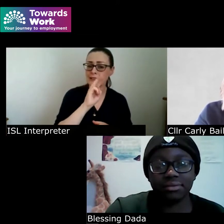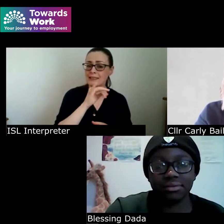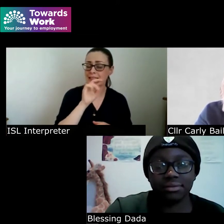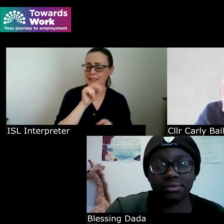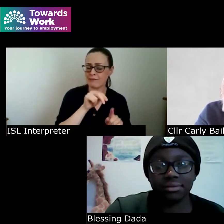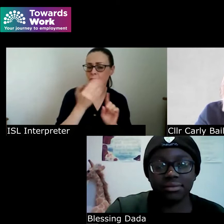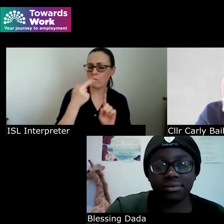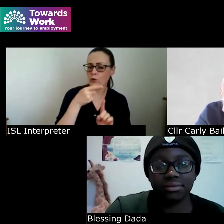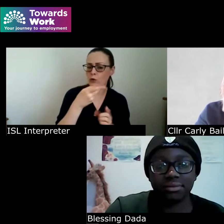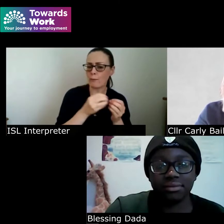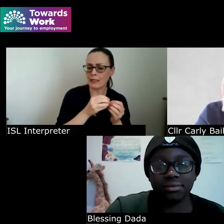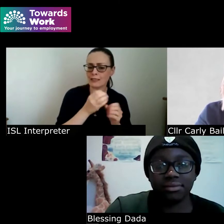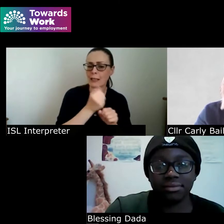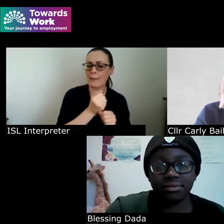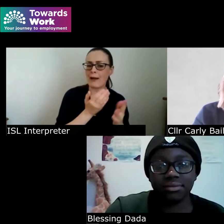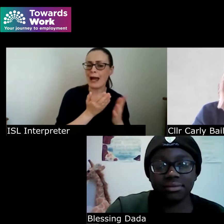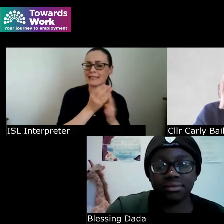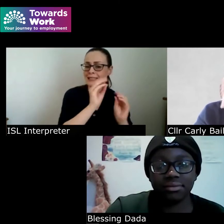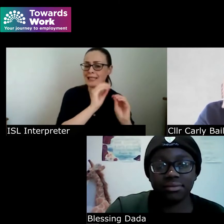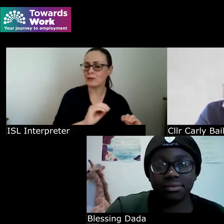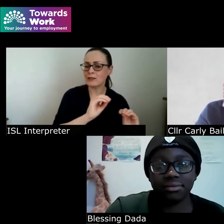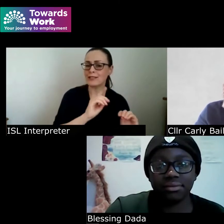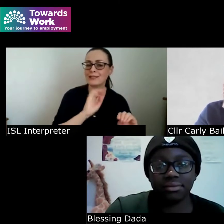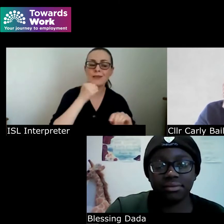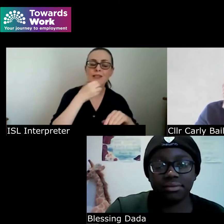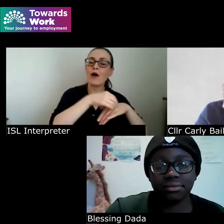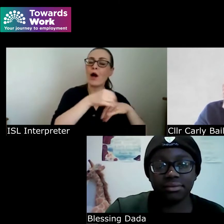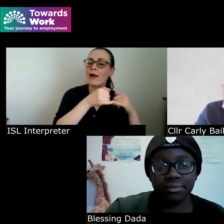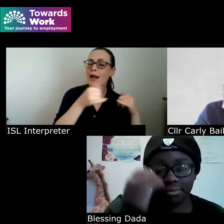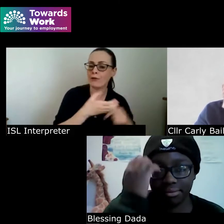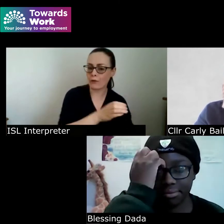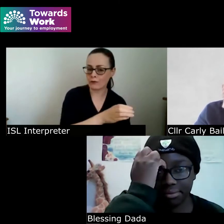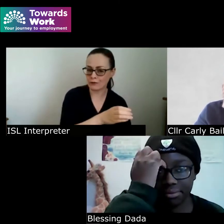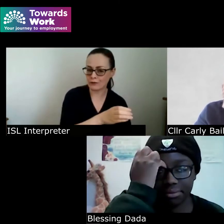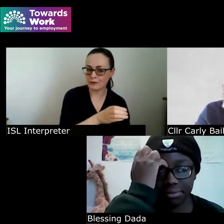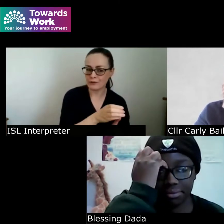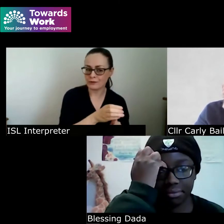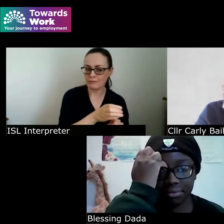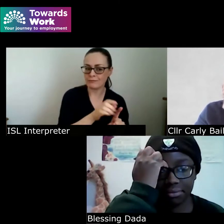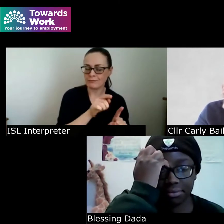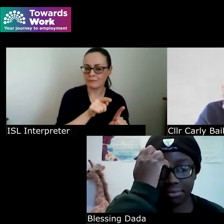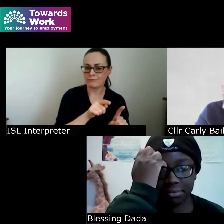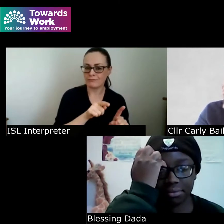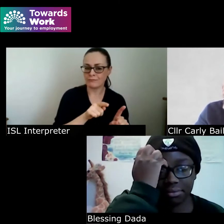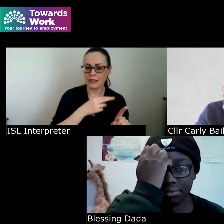were able to access education because of an online course and how that just made it so much easier